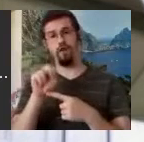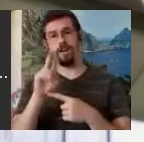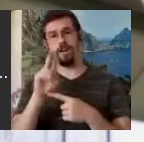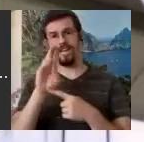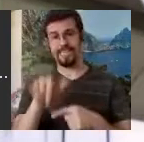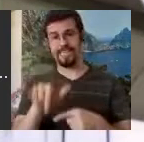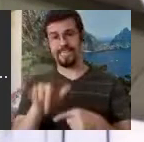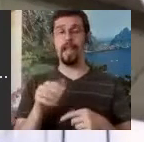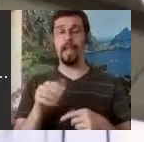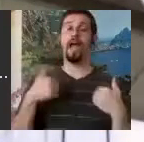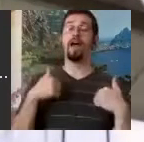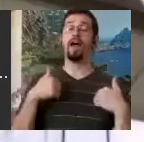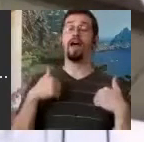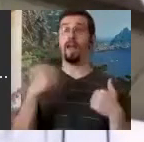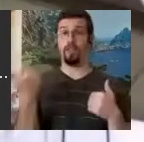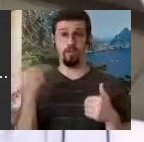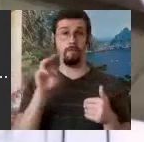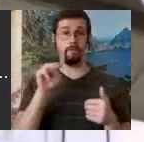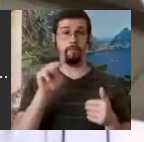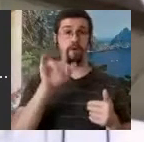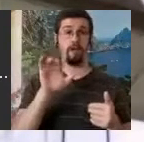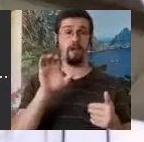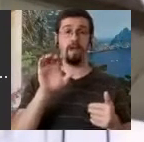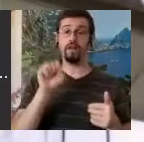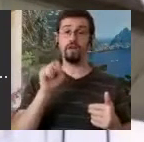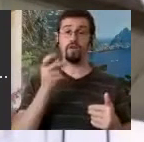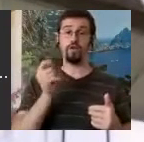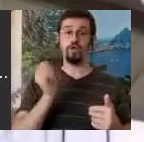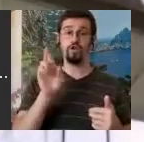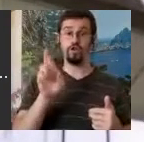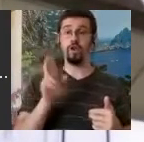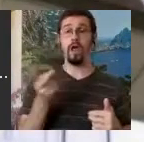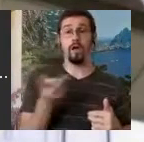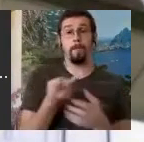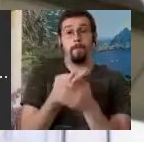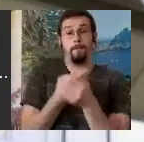requested that we start writing in the Expressive; that we change from